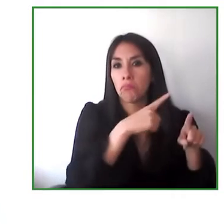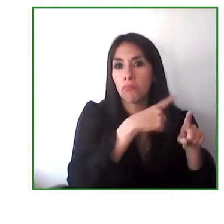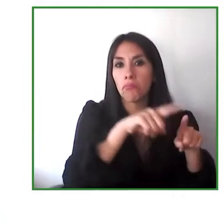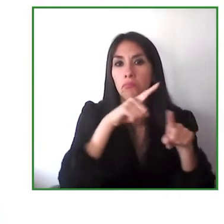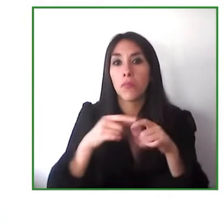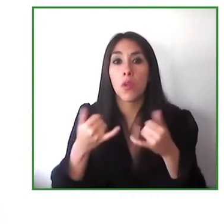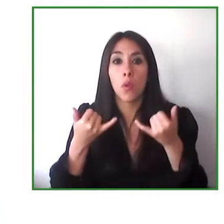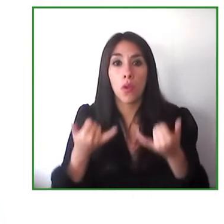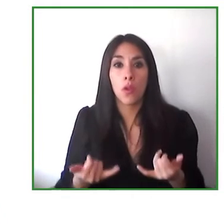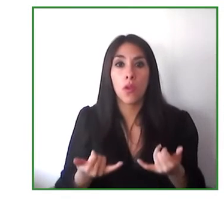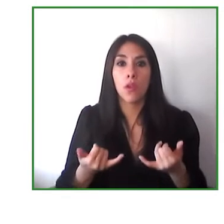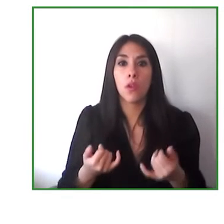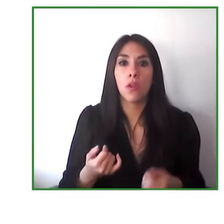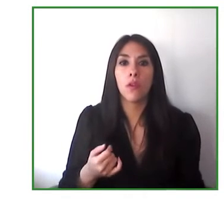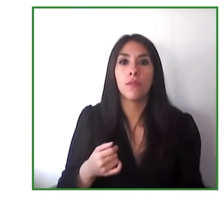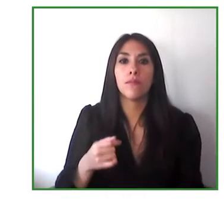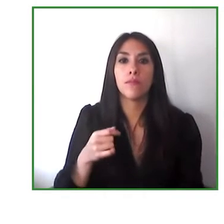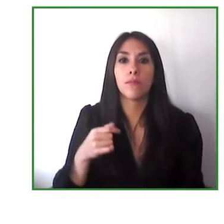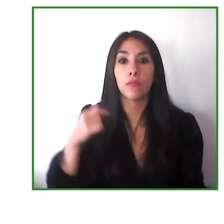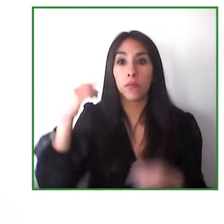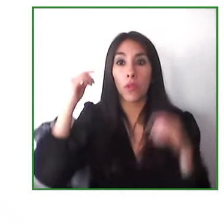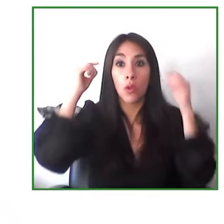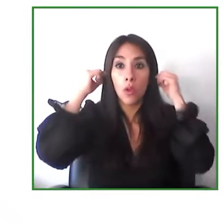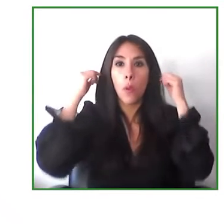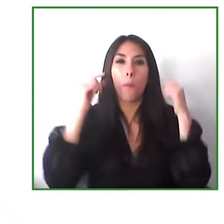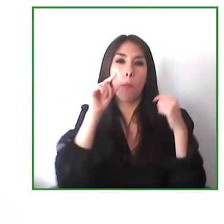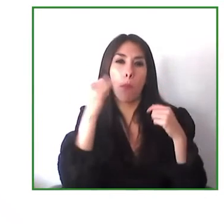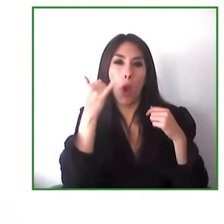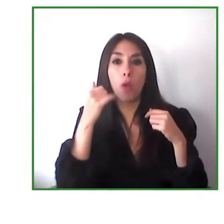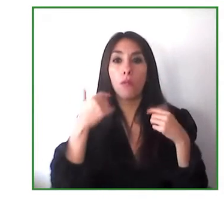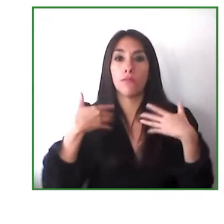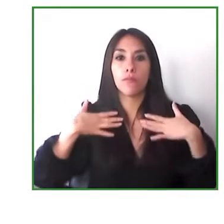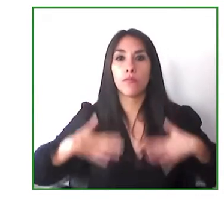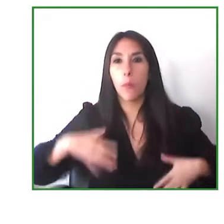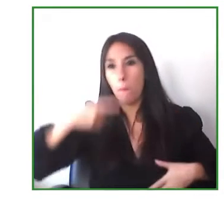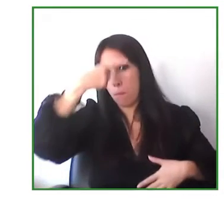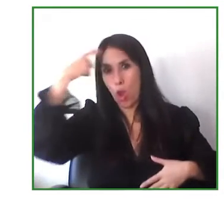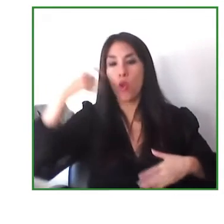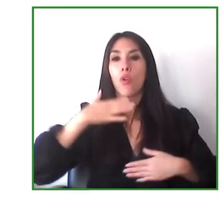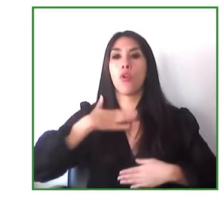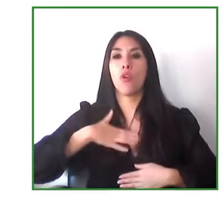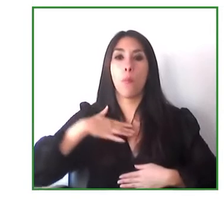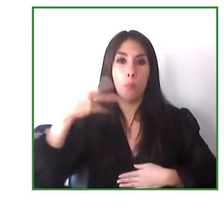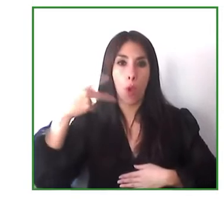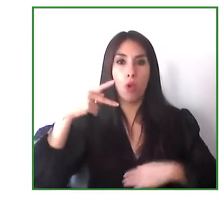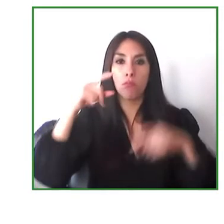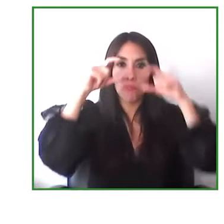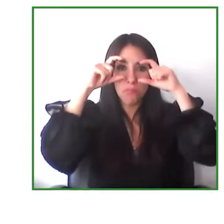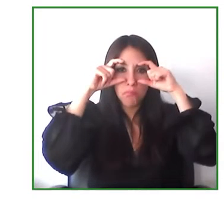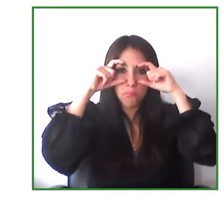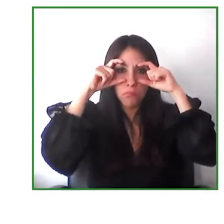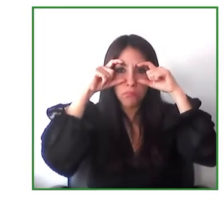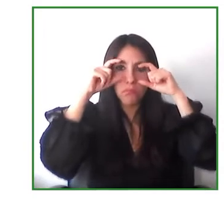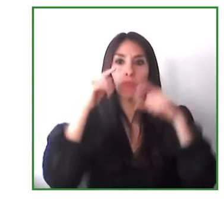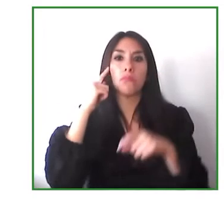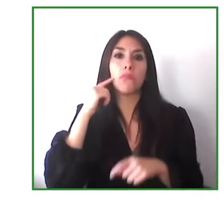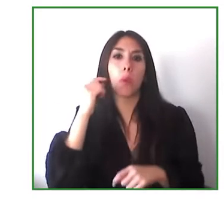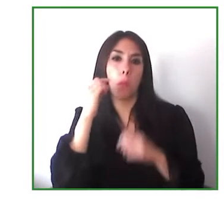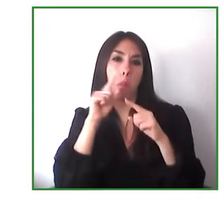eyes and i am wearing a purple blouse and a black jacket it's a great